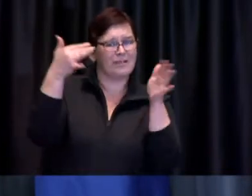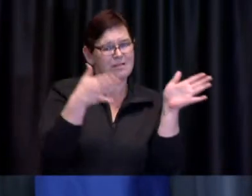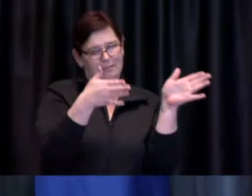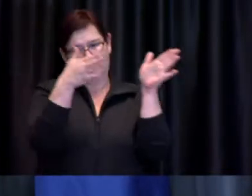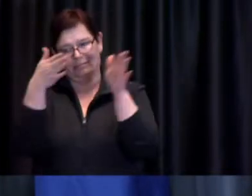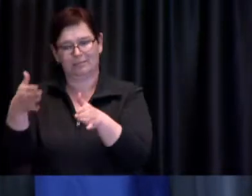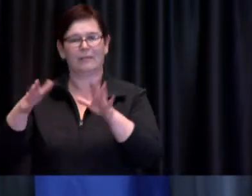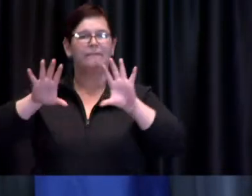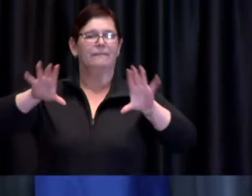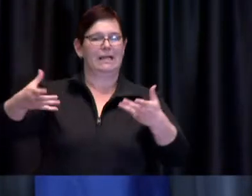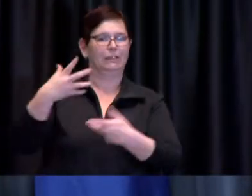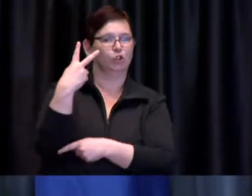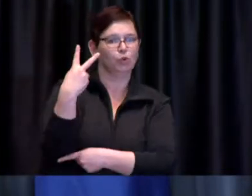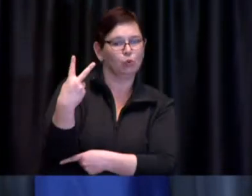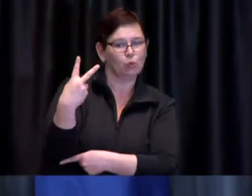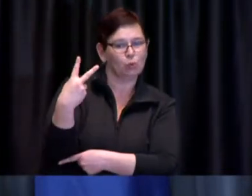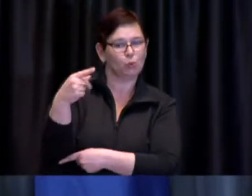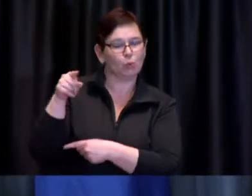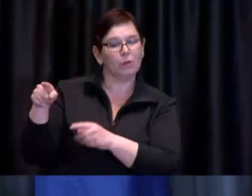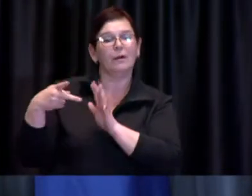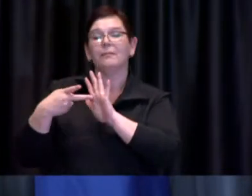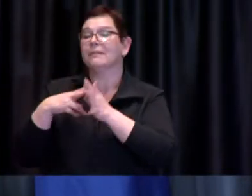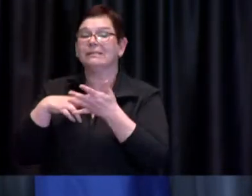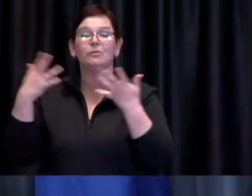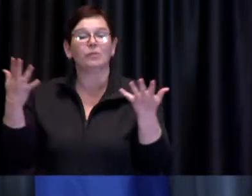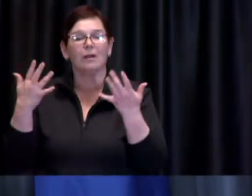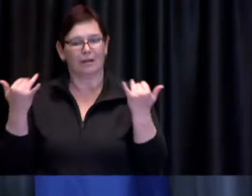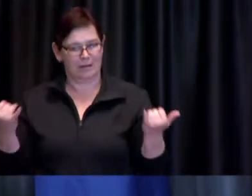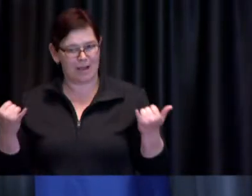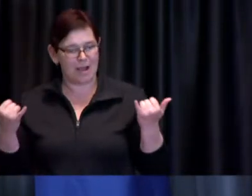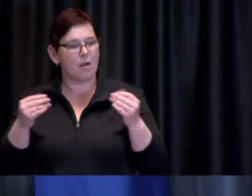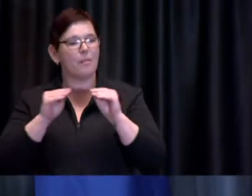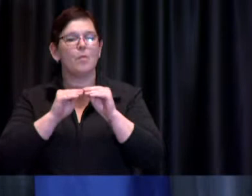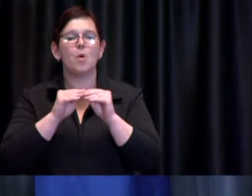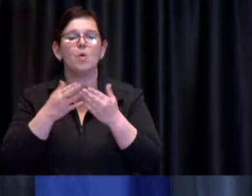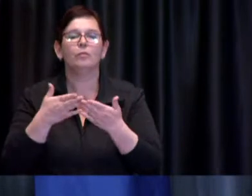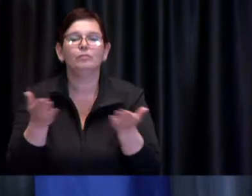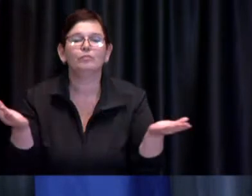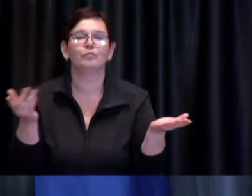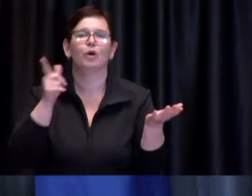this has opened up the opportunity for those who have chronic conditions chronic health